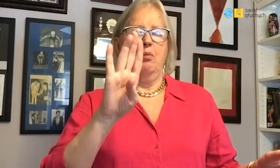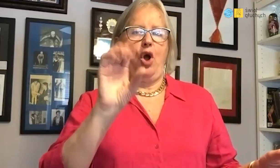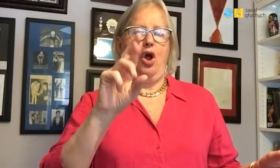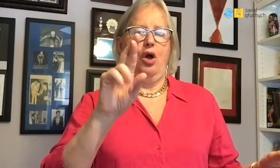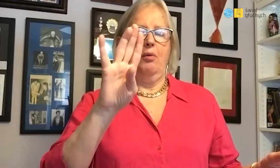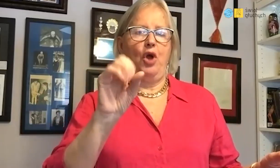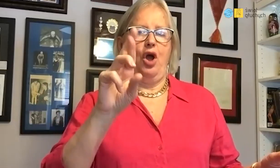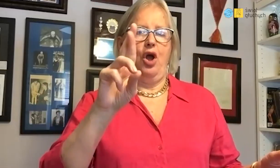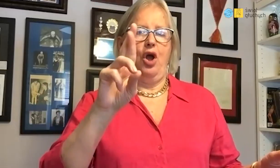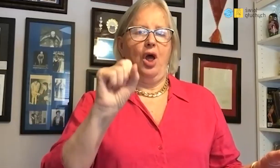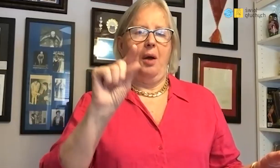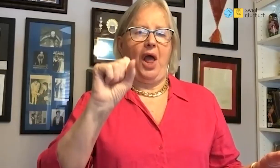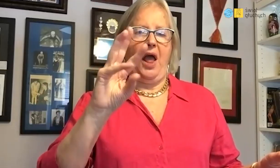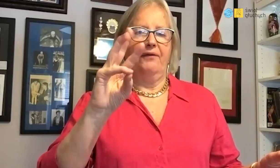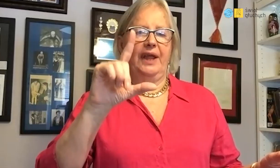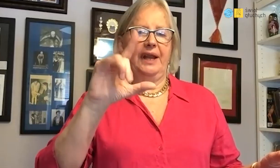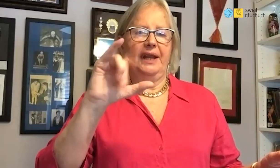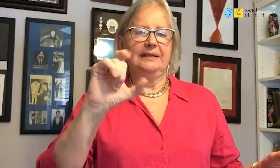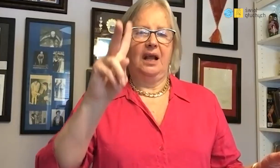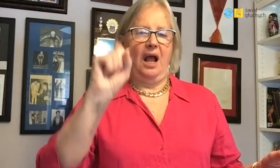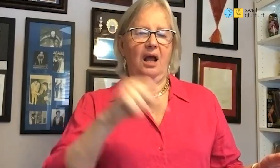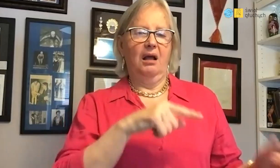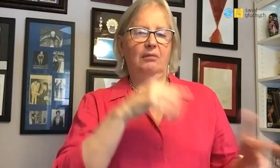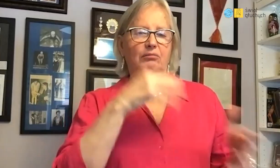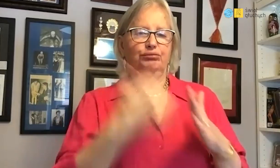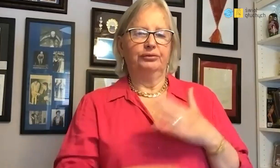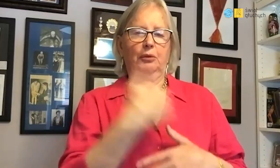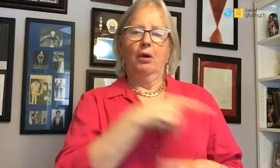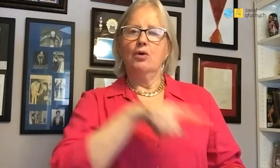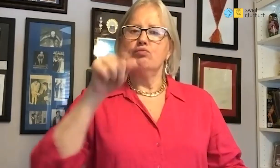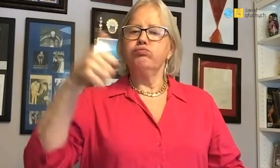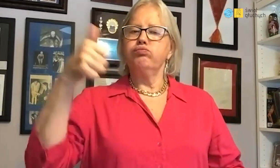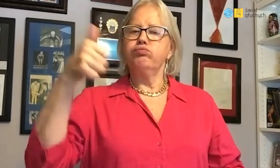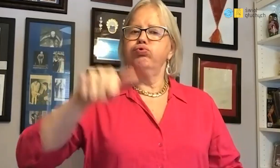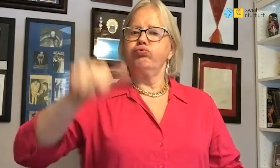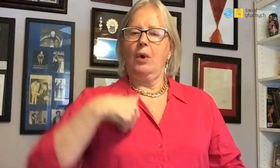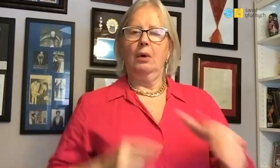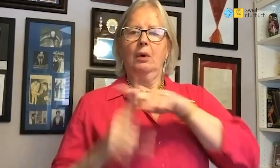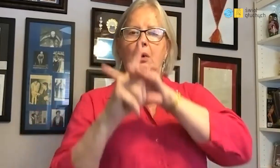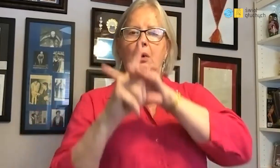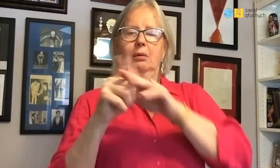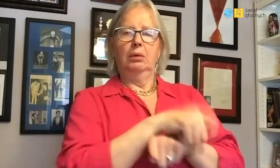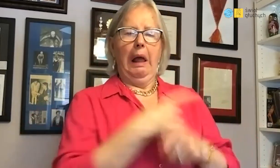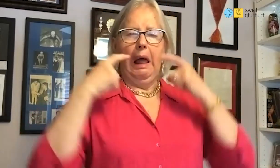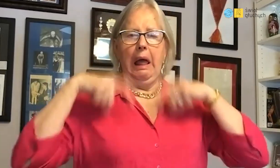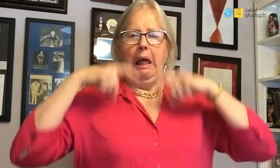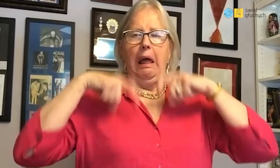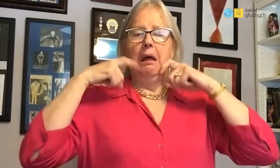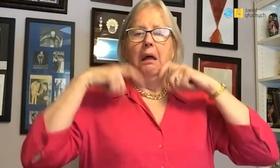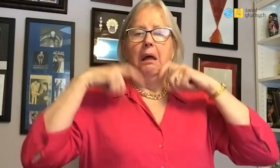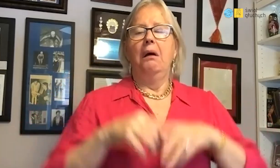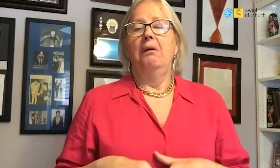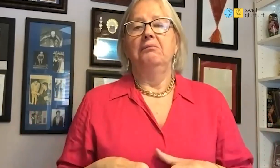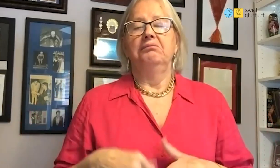I beat one of the best swimmer then in Poland - Barbara Pawlicka, who suffer it very much.